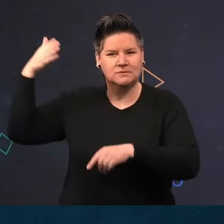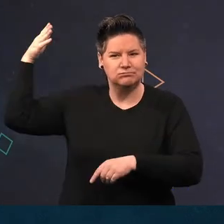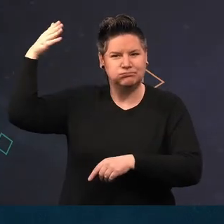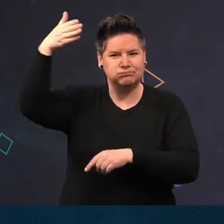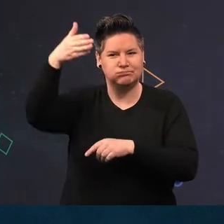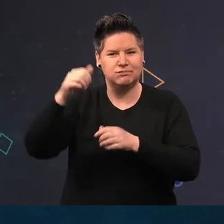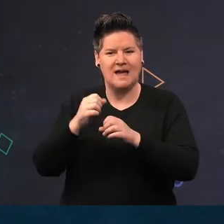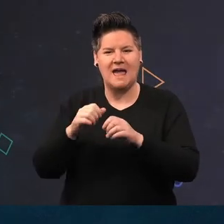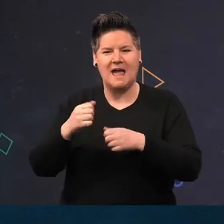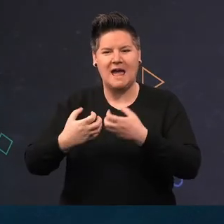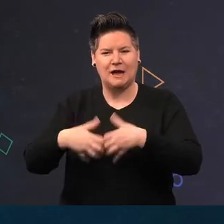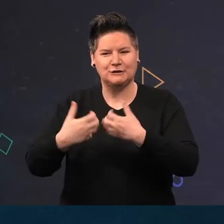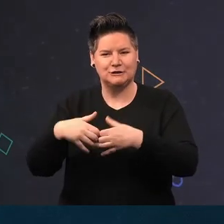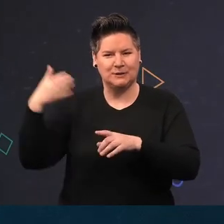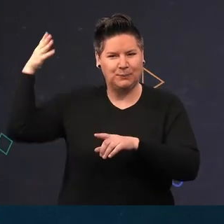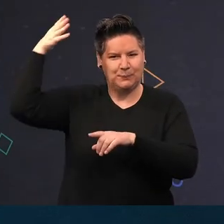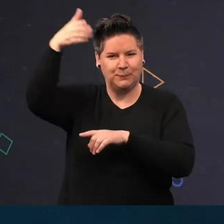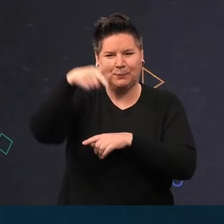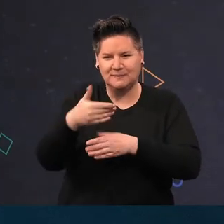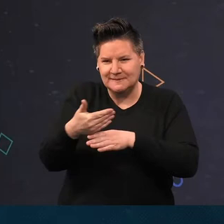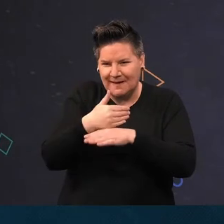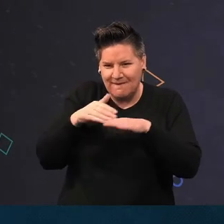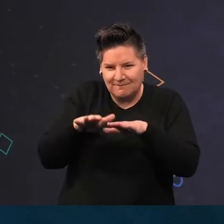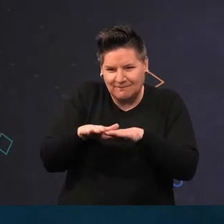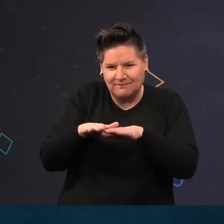engine providing safety cover. A harbour crab